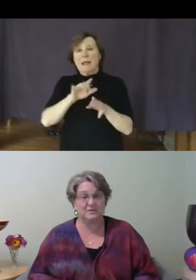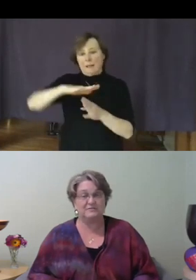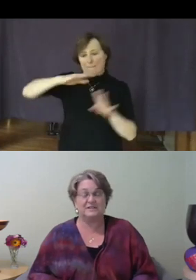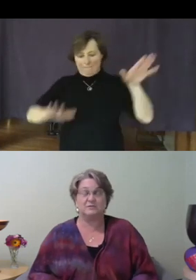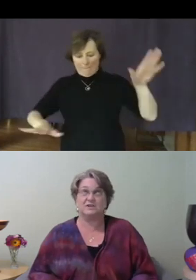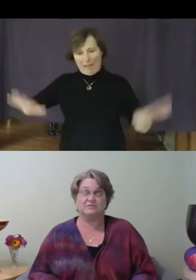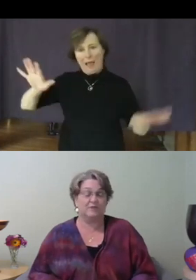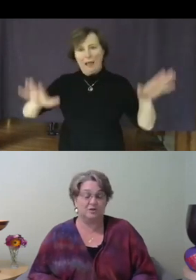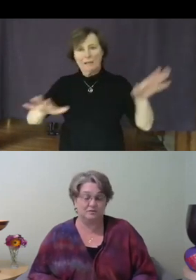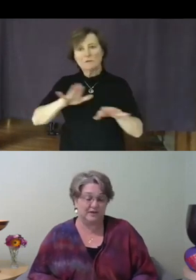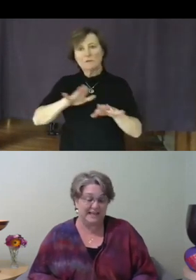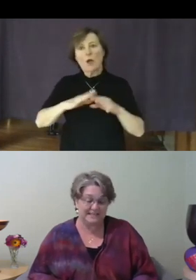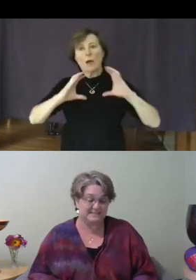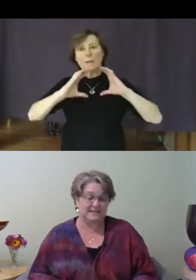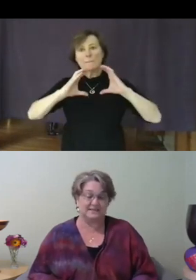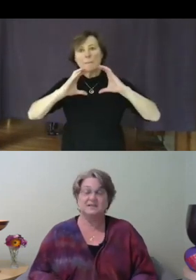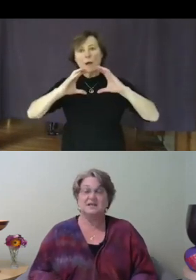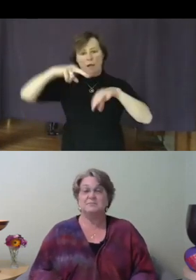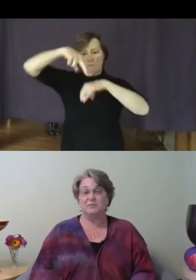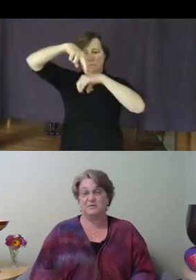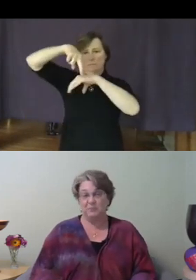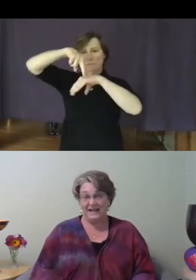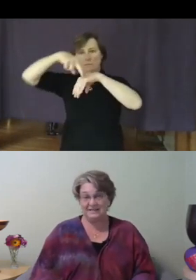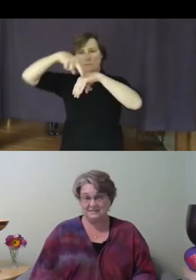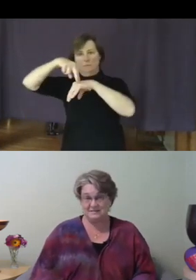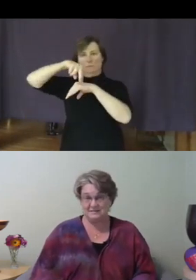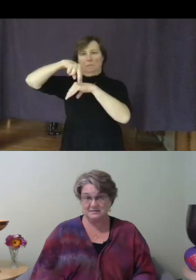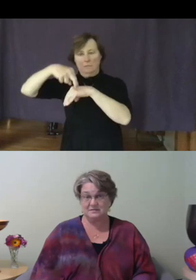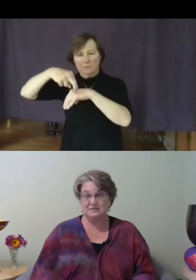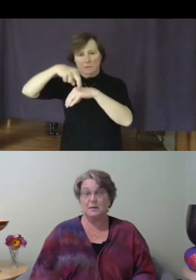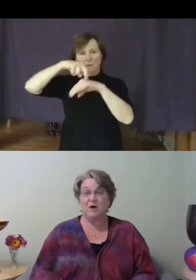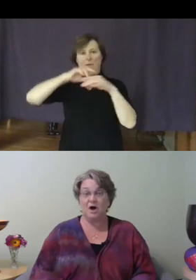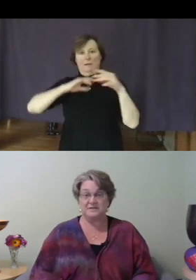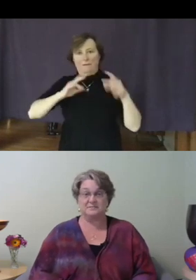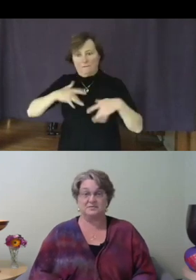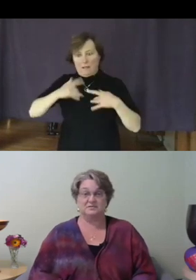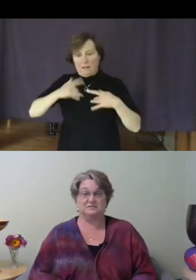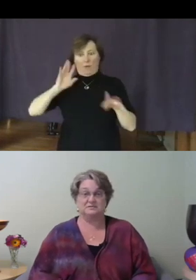feel like we're gonna fall over any second but with practice, possible,